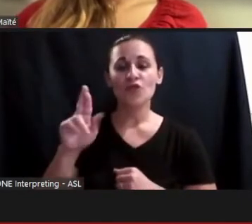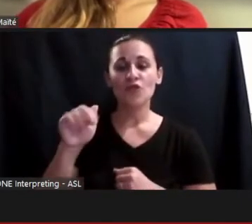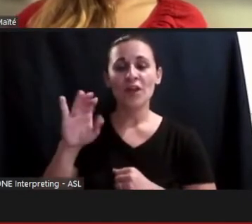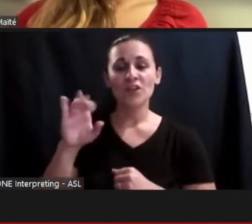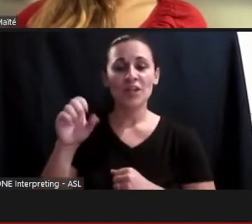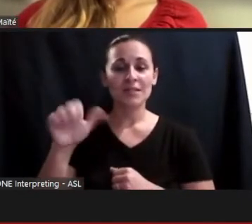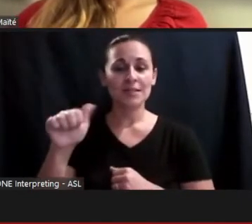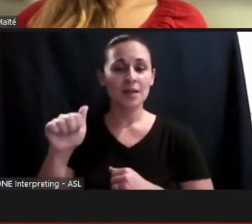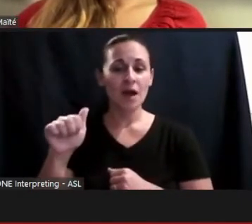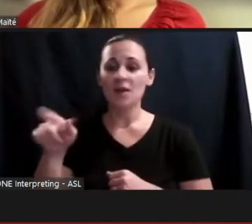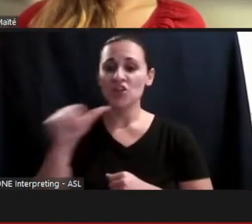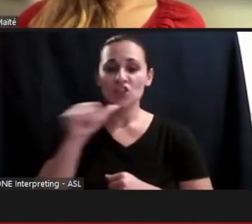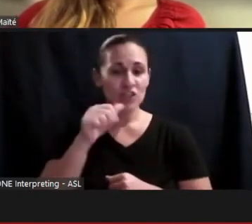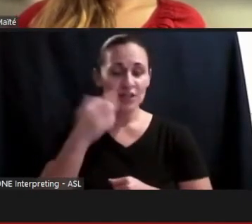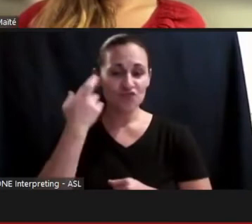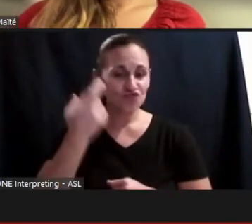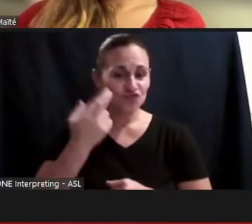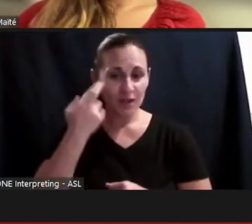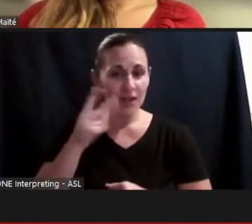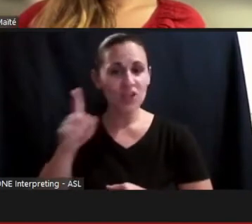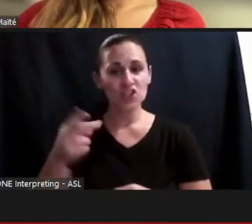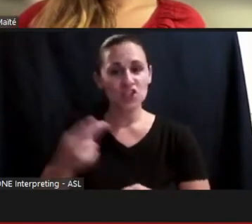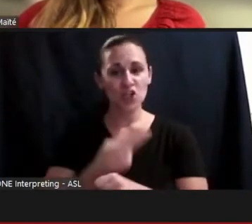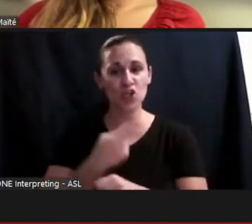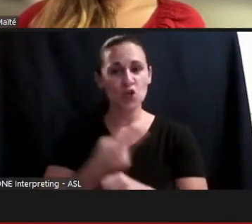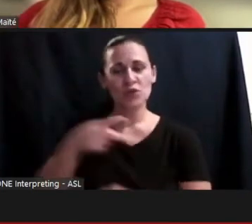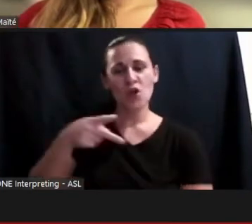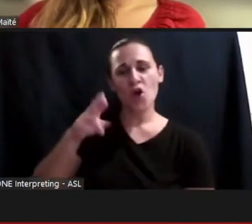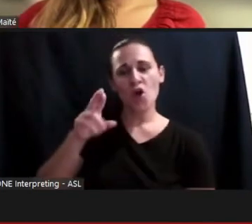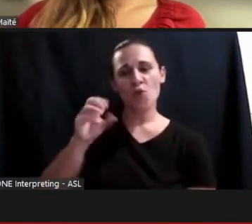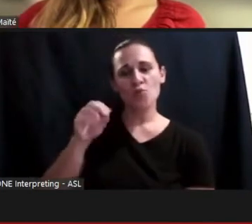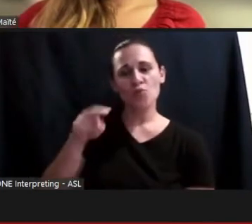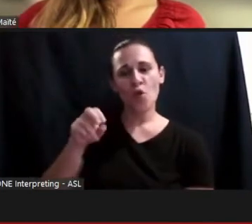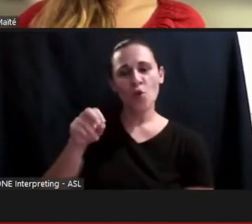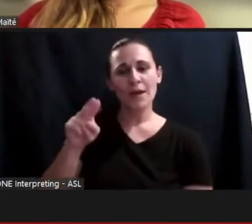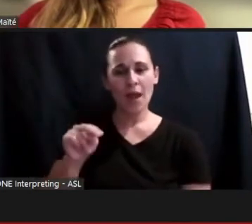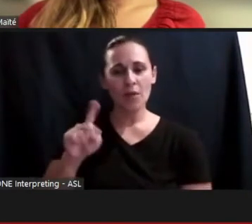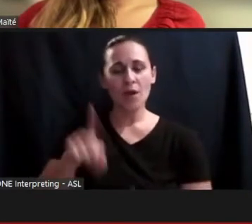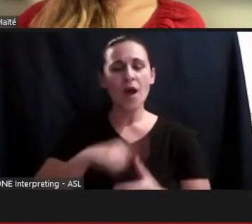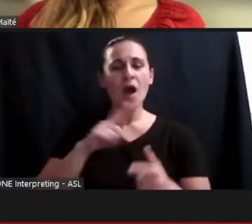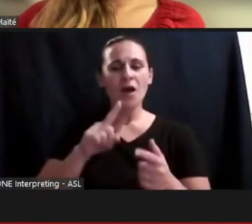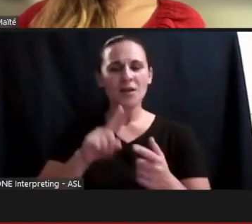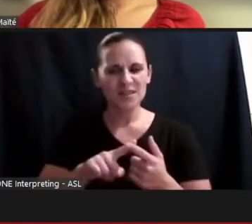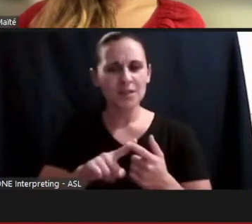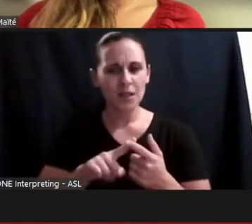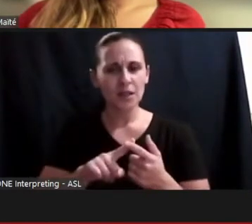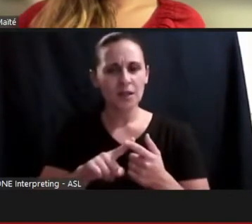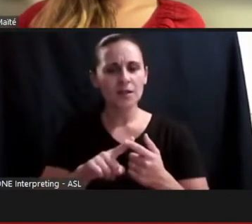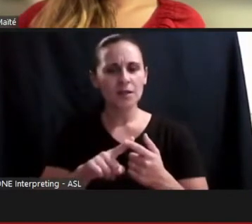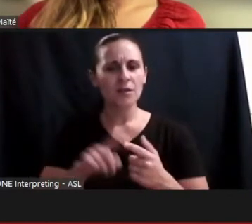had used an indefinite pronoun until it began to kill her patient. Someone that no one knew